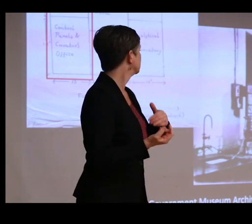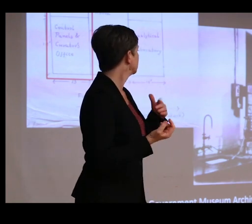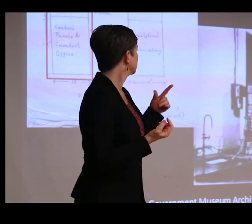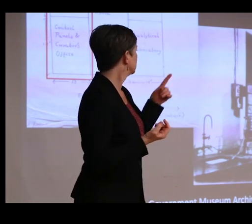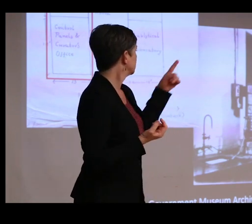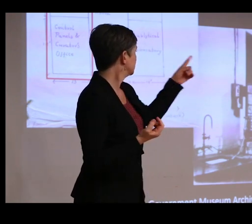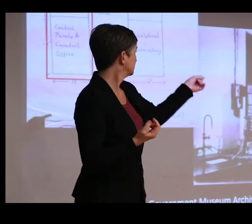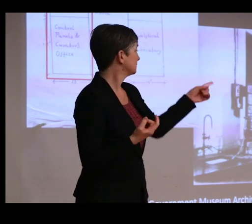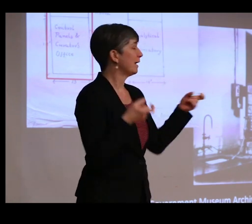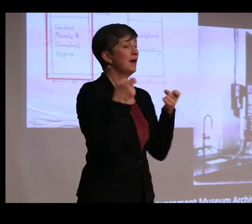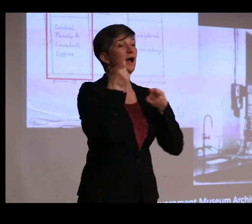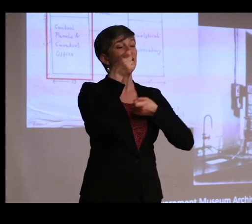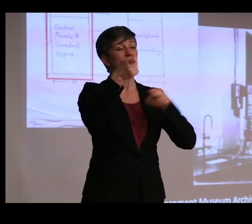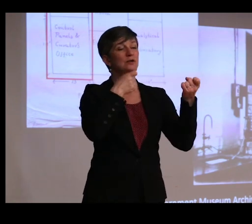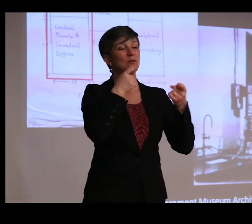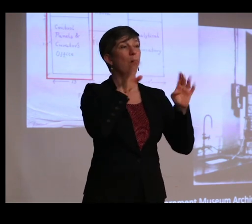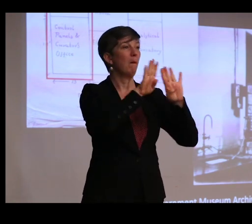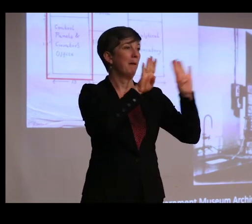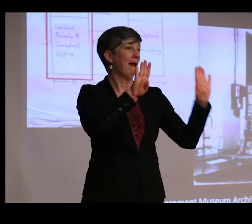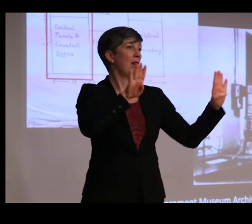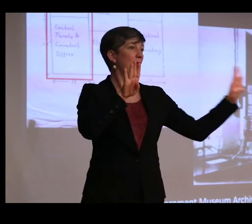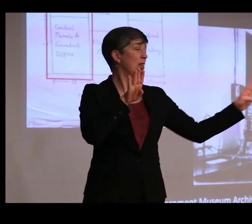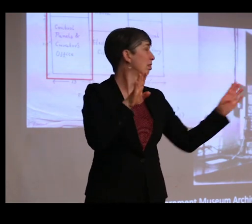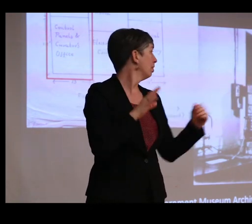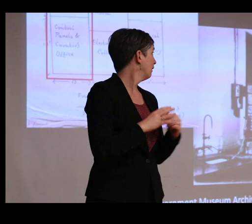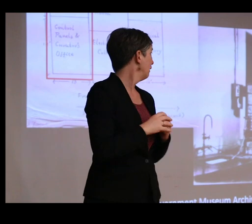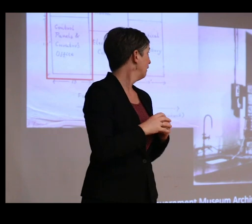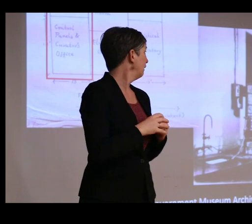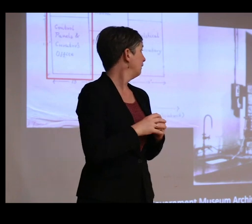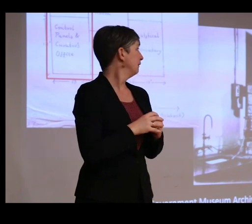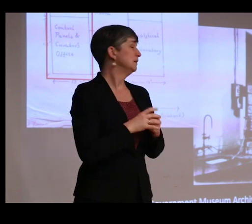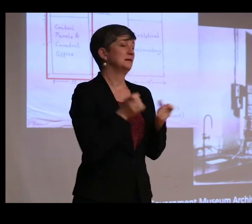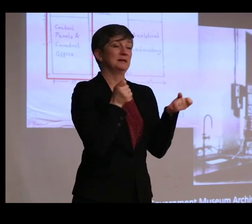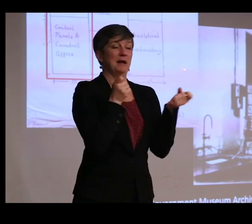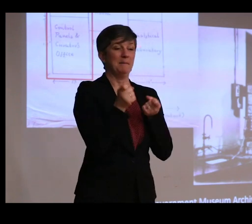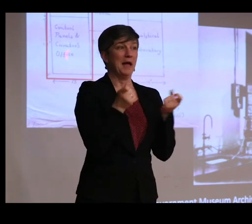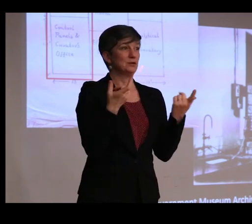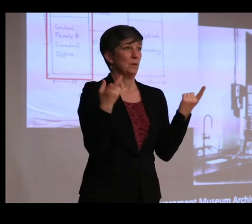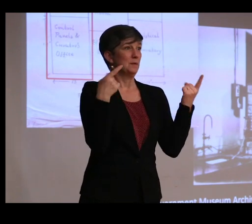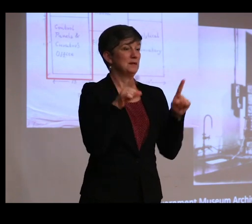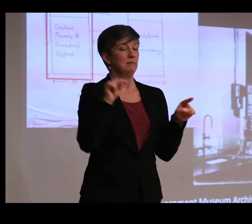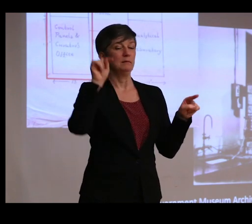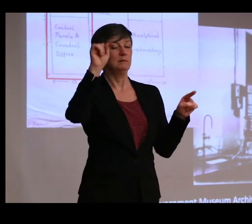here's the control panel that managed all of the events happening in the electrolytic cells.